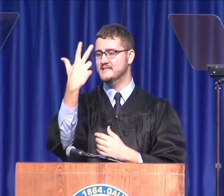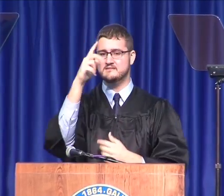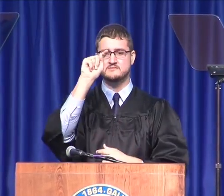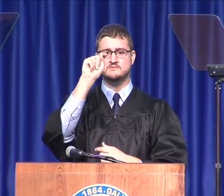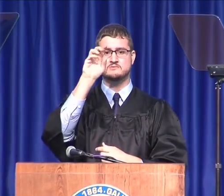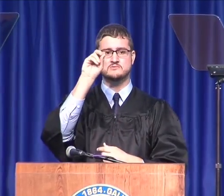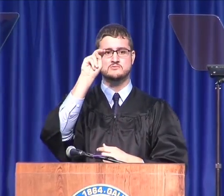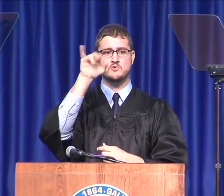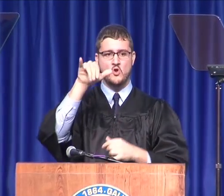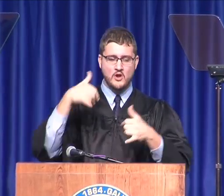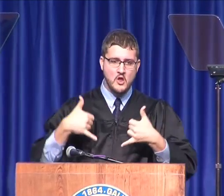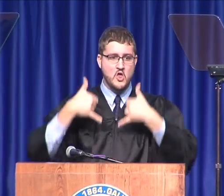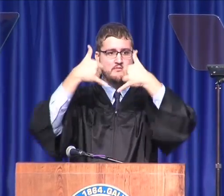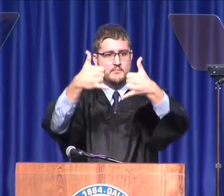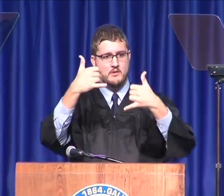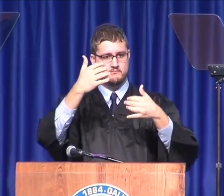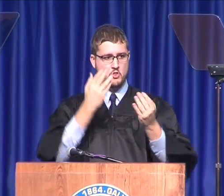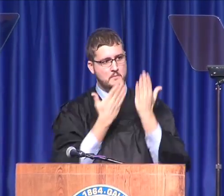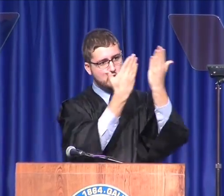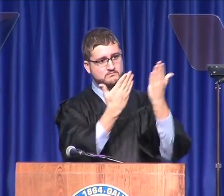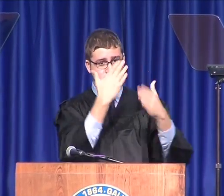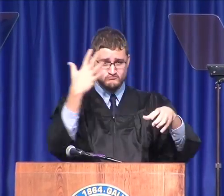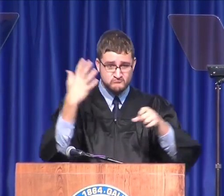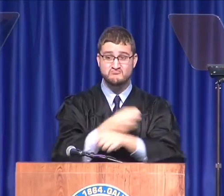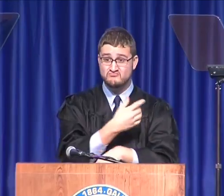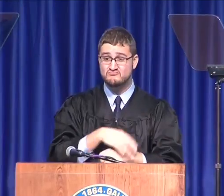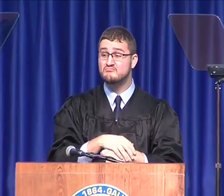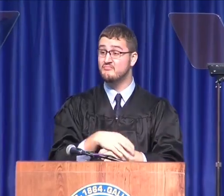[Trevor] In fact they also earned three Tony Award Nominations.